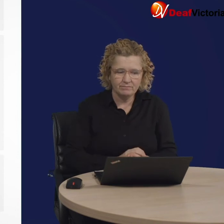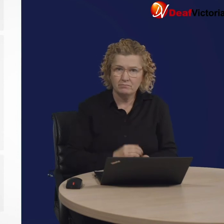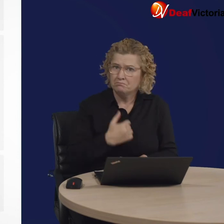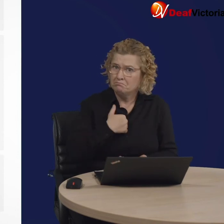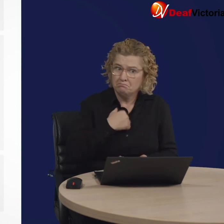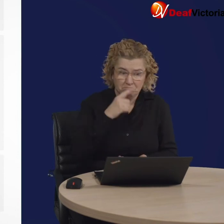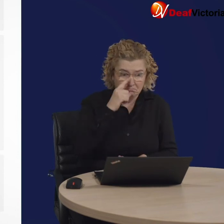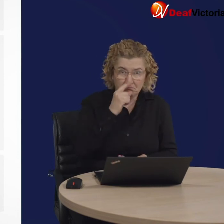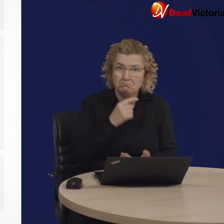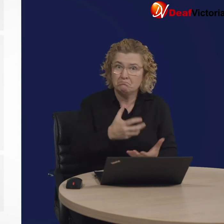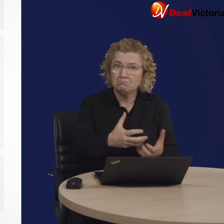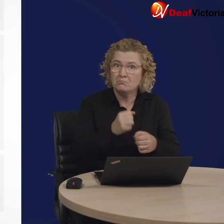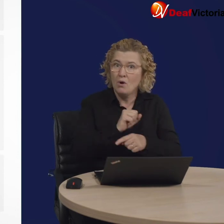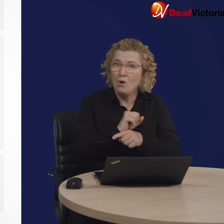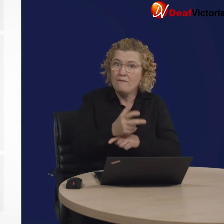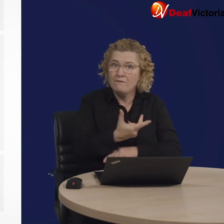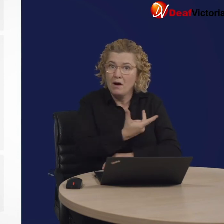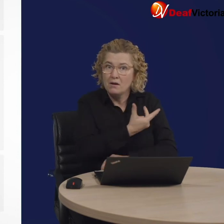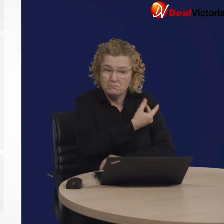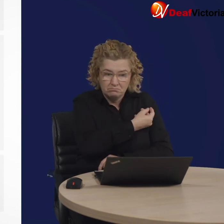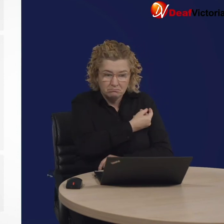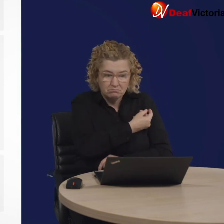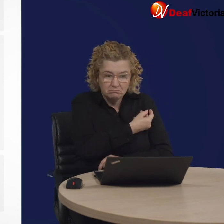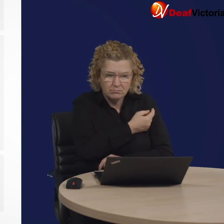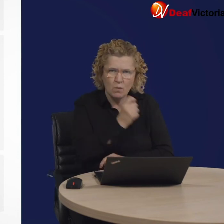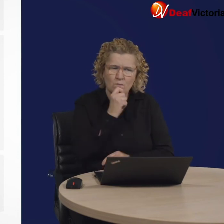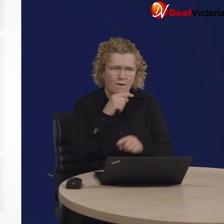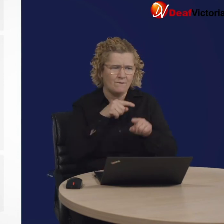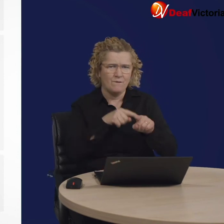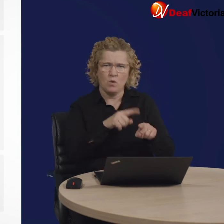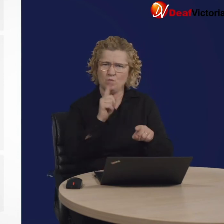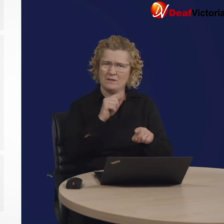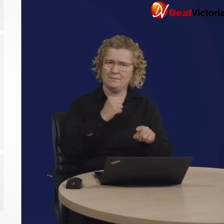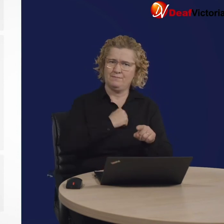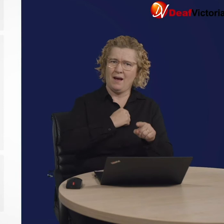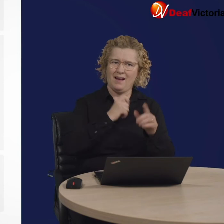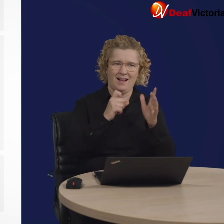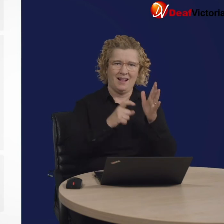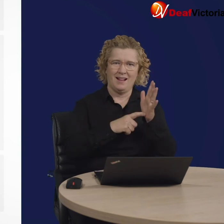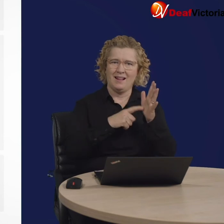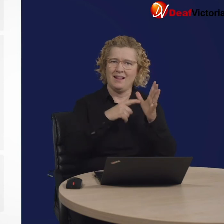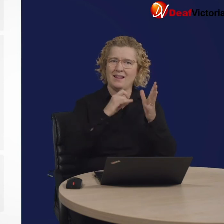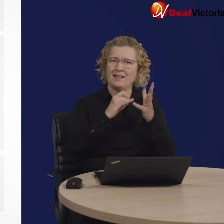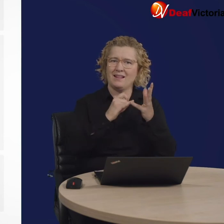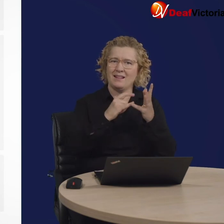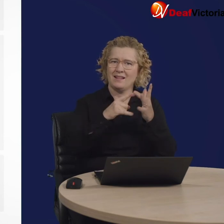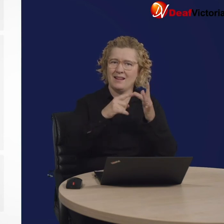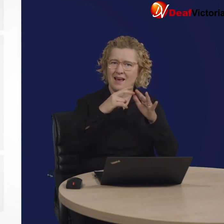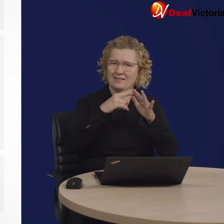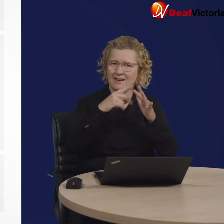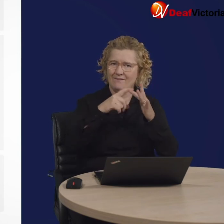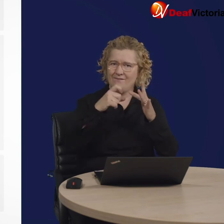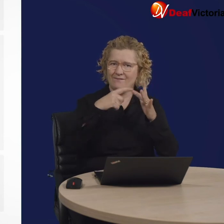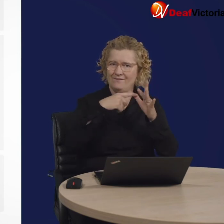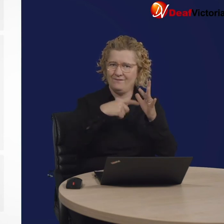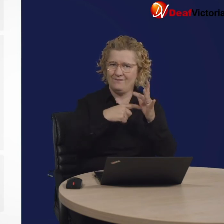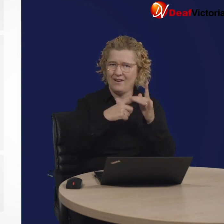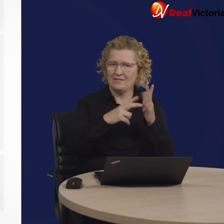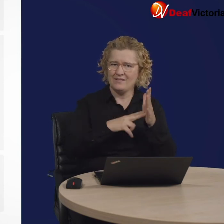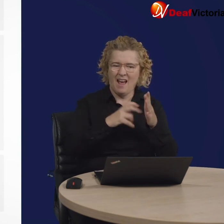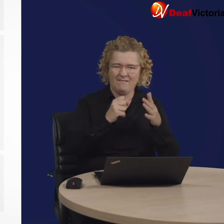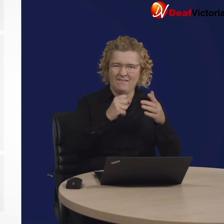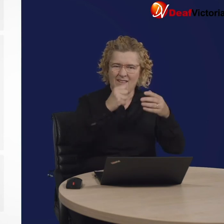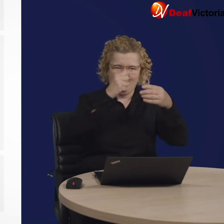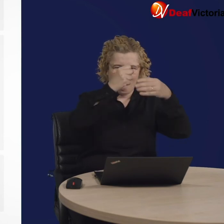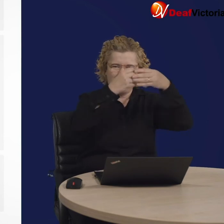To make sure I am eligible for vaccine, I need to list my "classification."